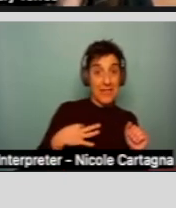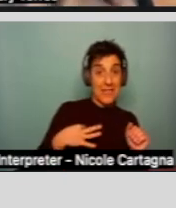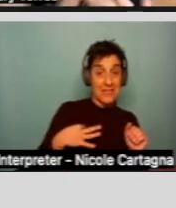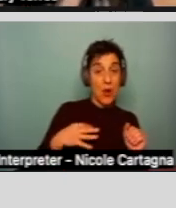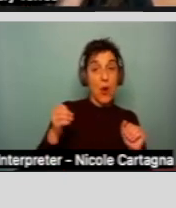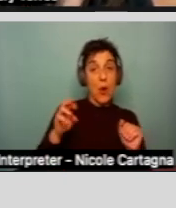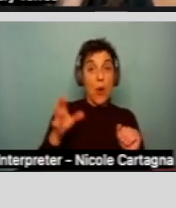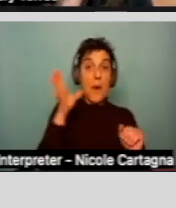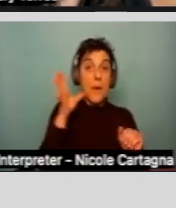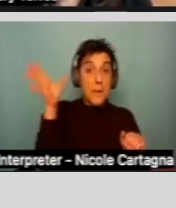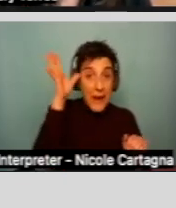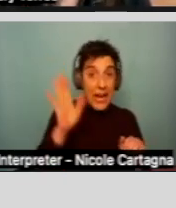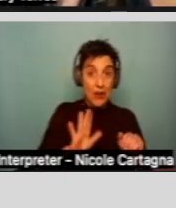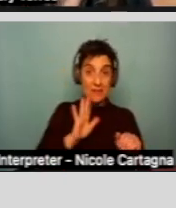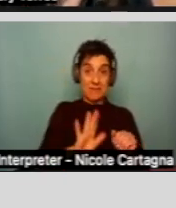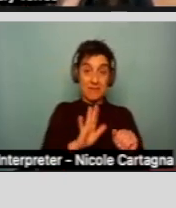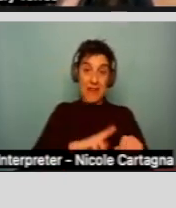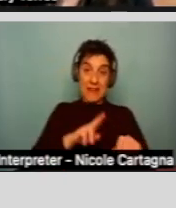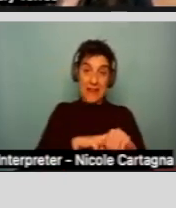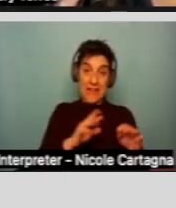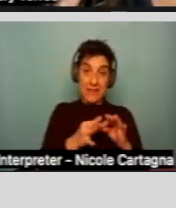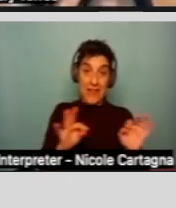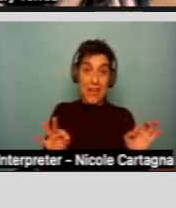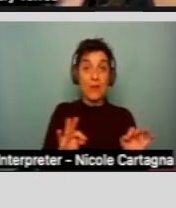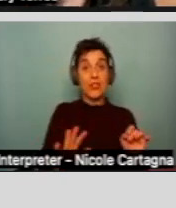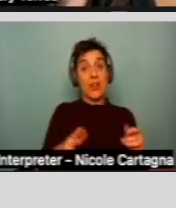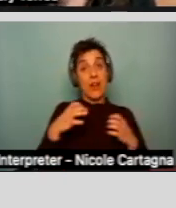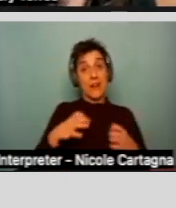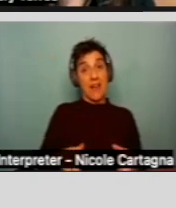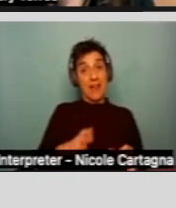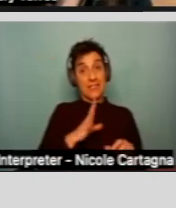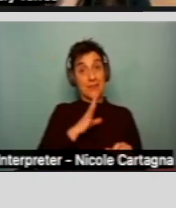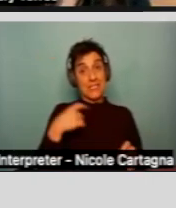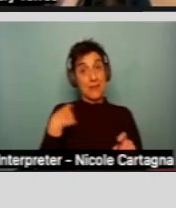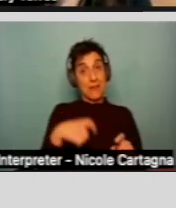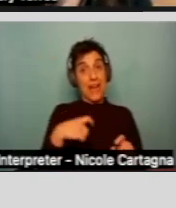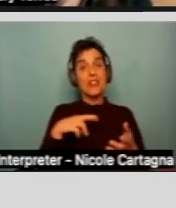So if it's a Spanish-speaking client, it needs to be in Spanish.